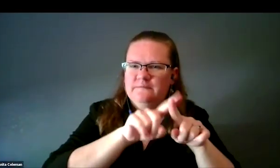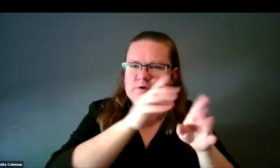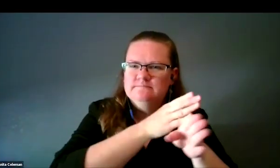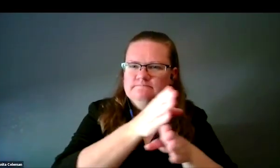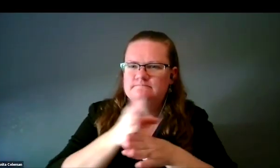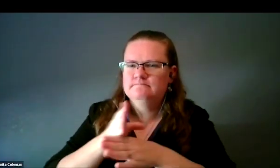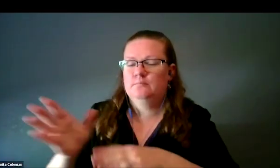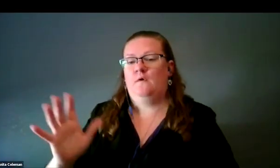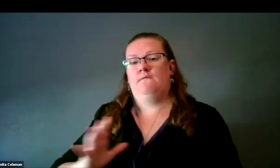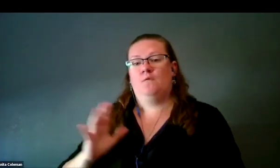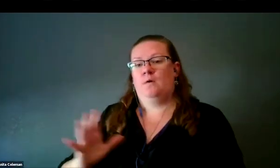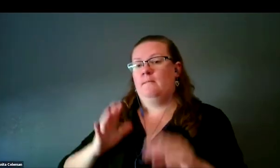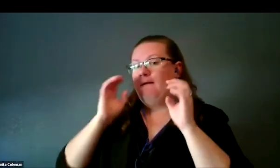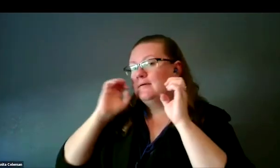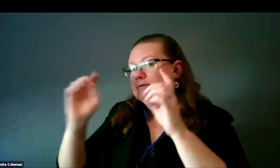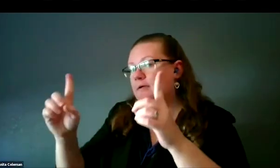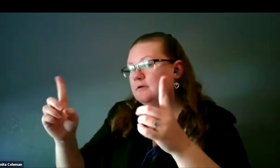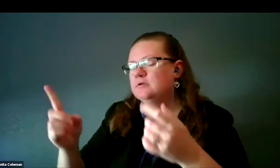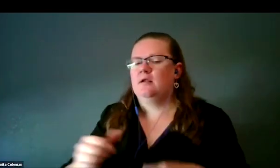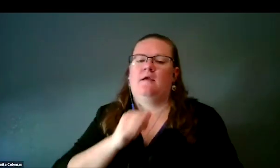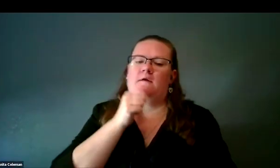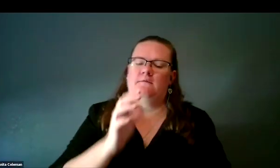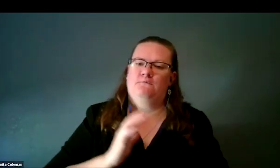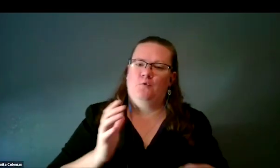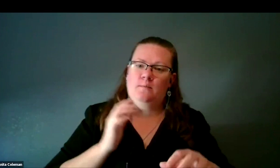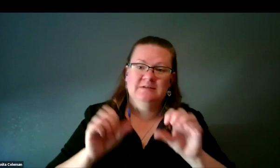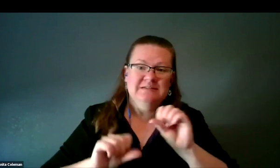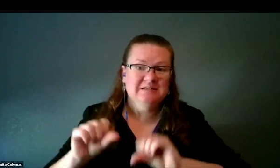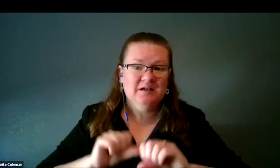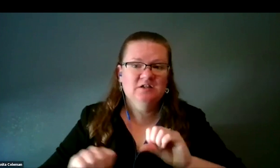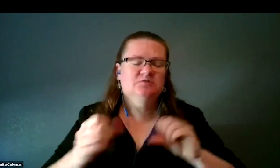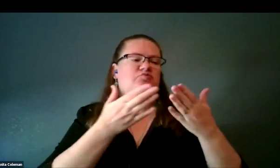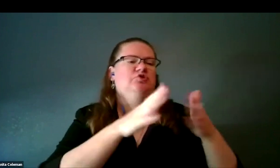formal education channels, informal science, and general outreach.